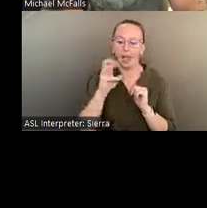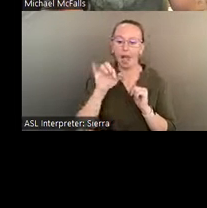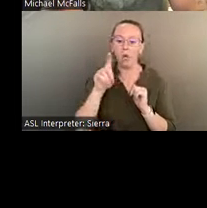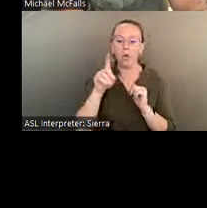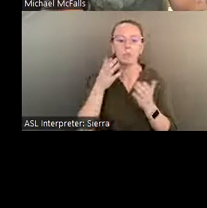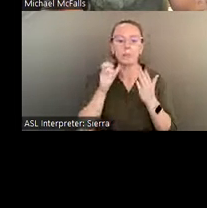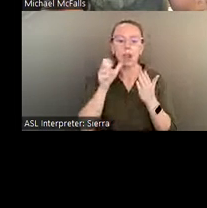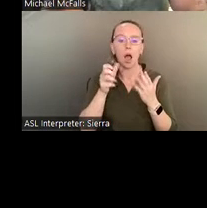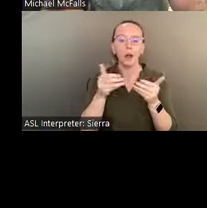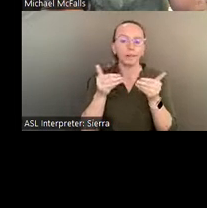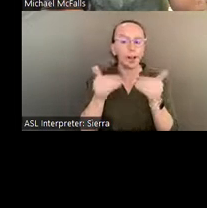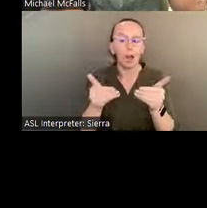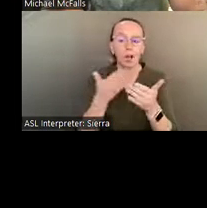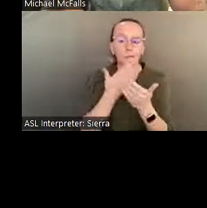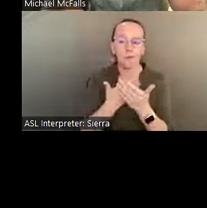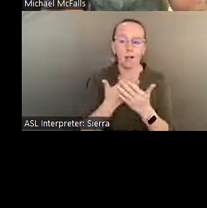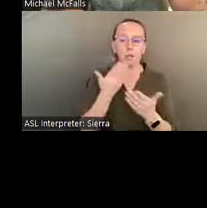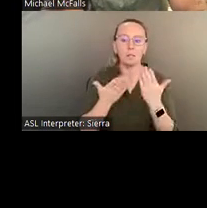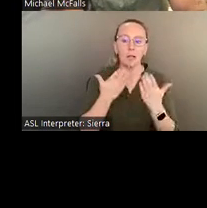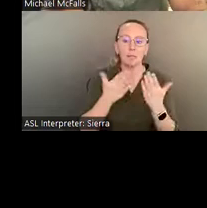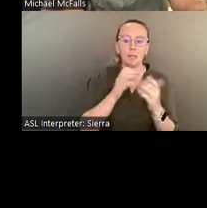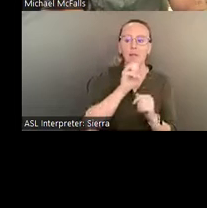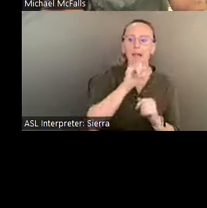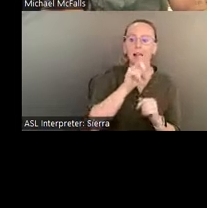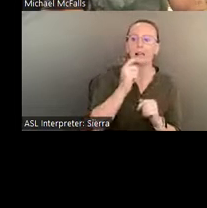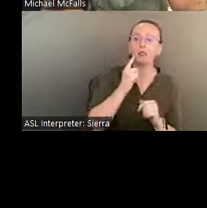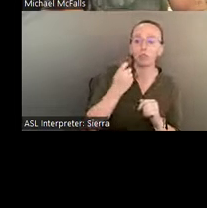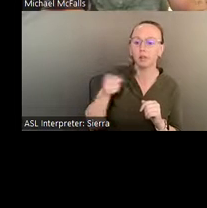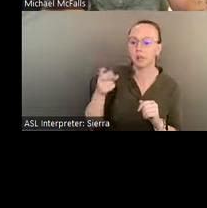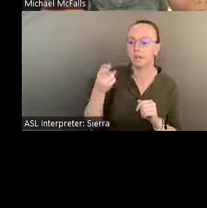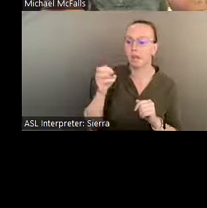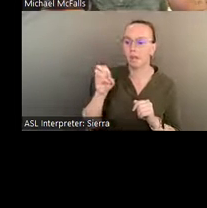Eddie was a bit jealous, I think, of Howard, because Howard was having a lot more financial